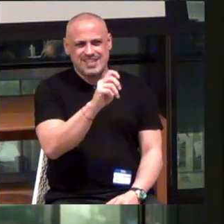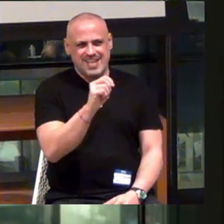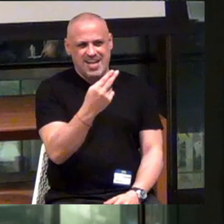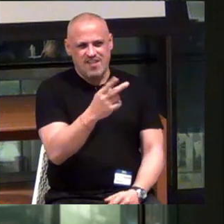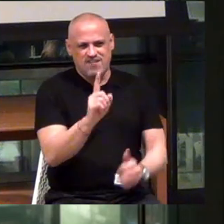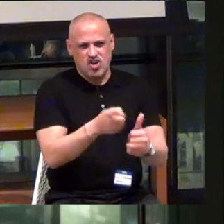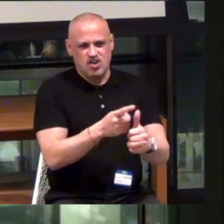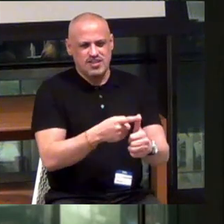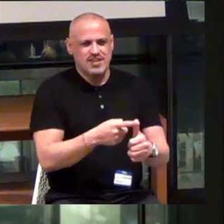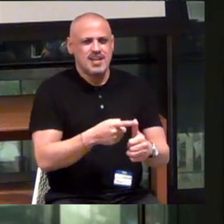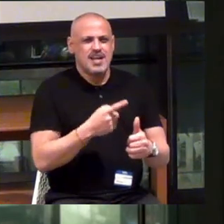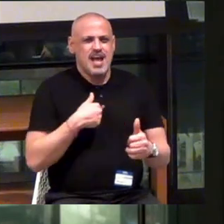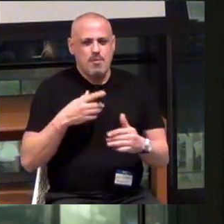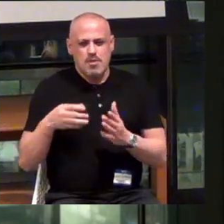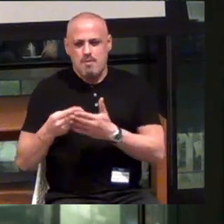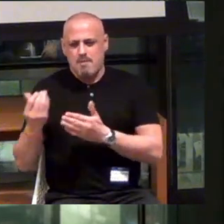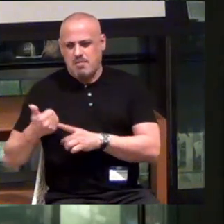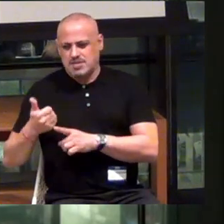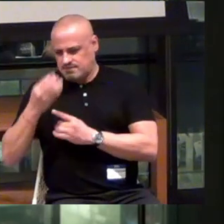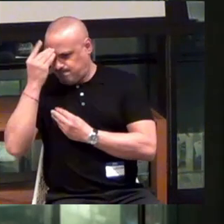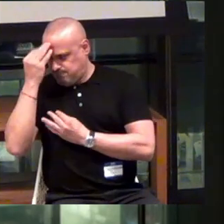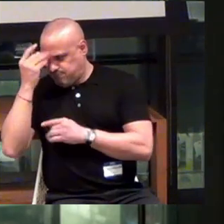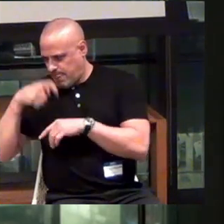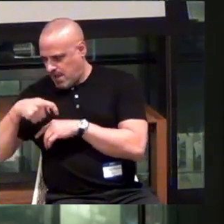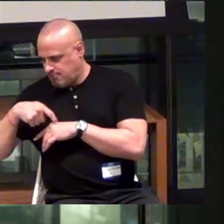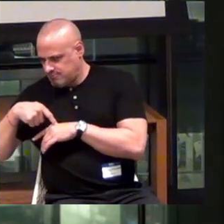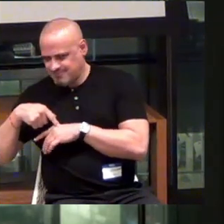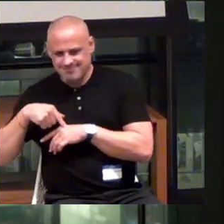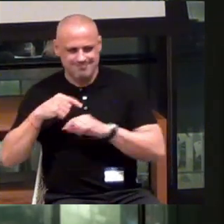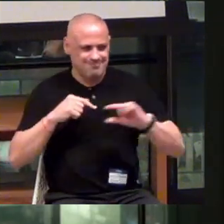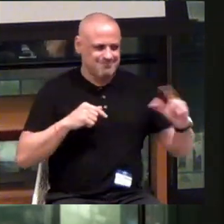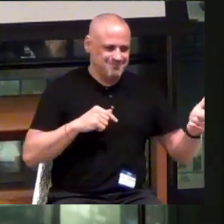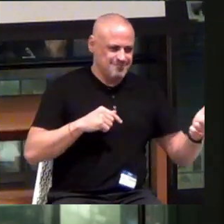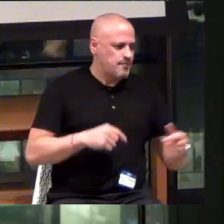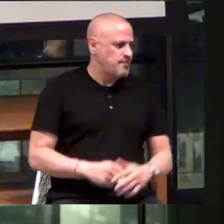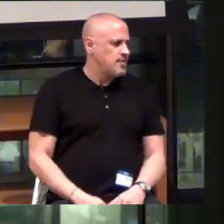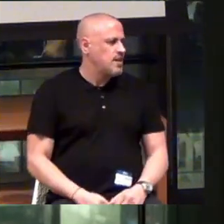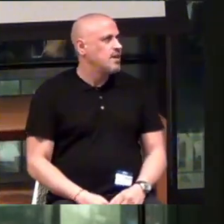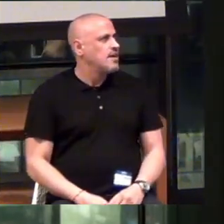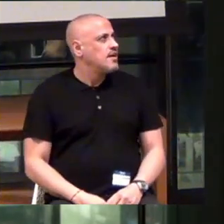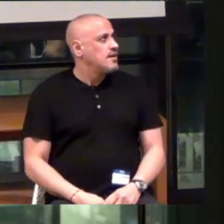And I'm gonna buy myself time to think.